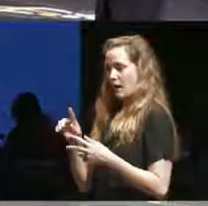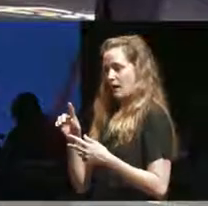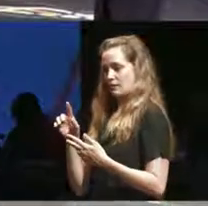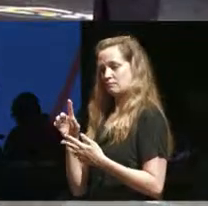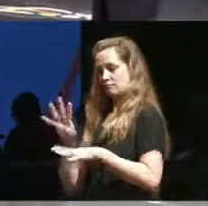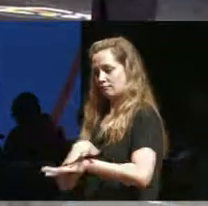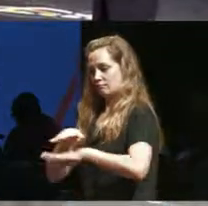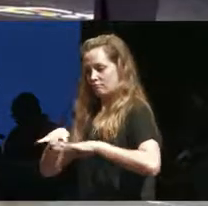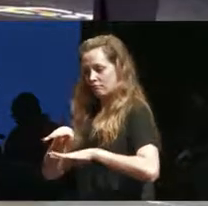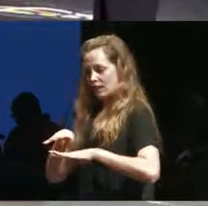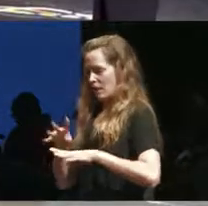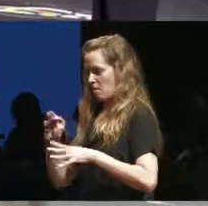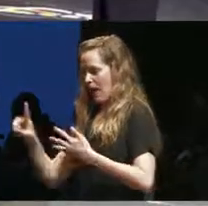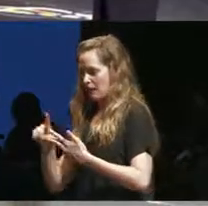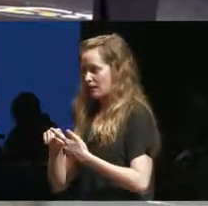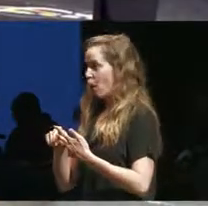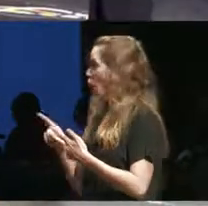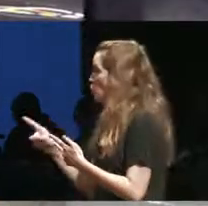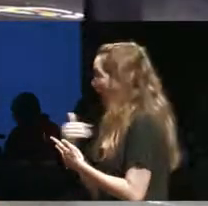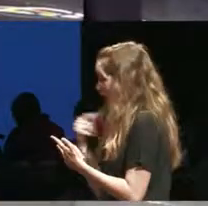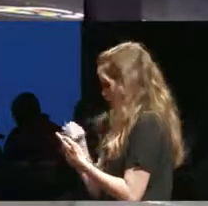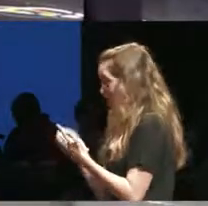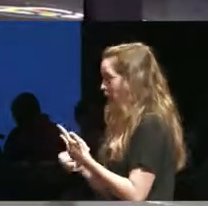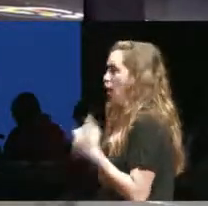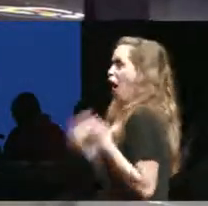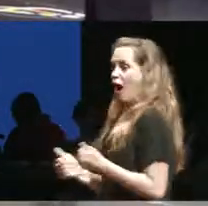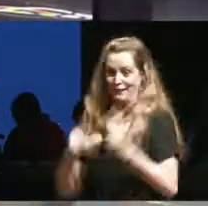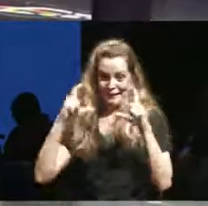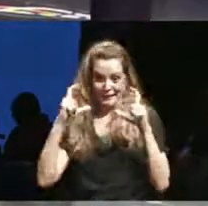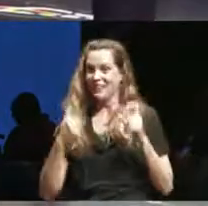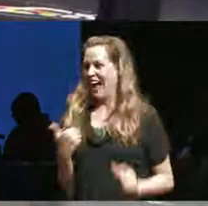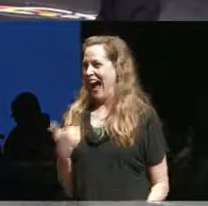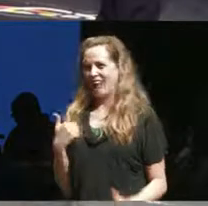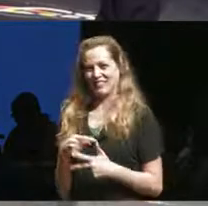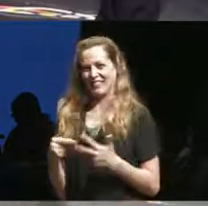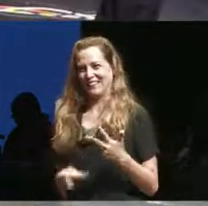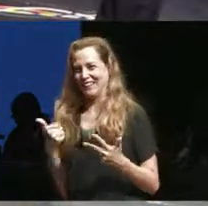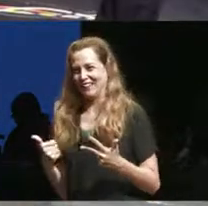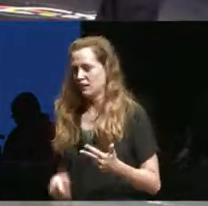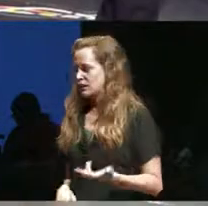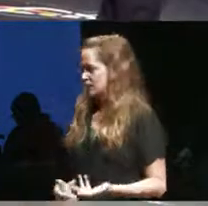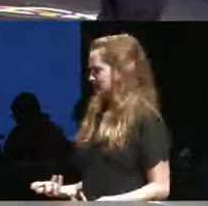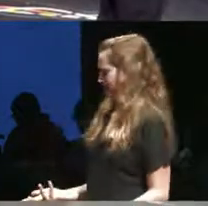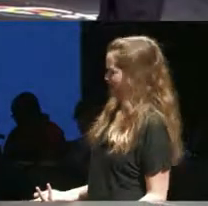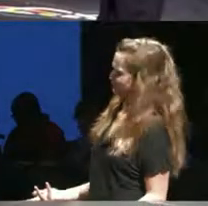of in terms of thinking about sort of the the ways that we respond to this I mean this is the reality how do we respond how do we react how do we